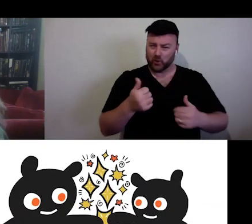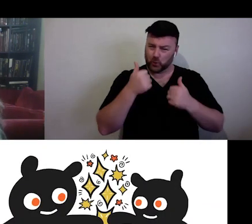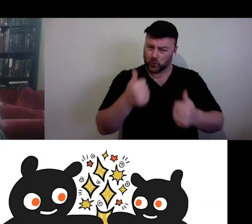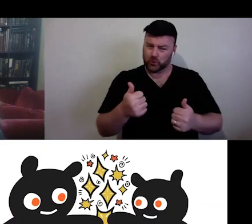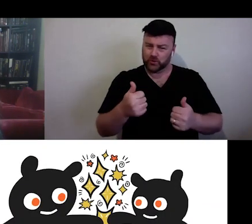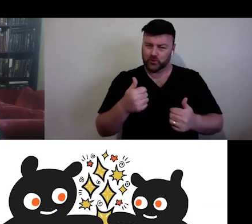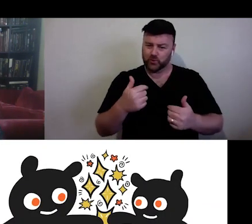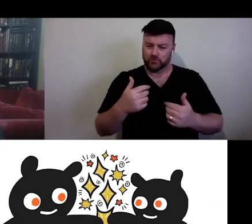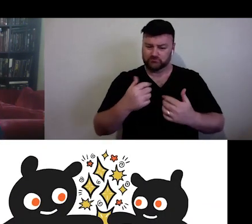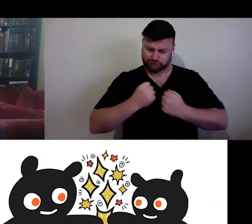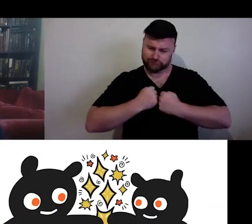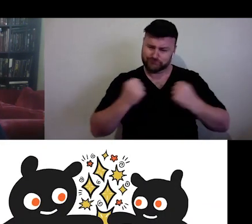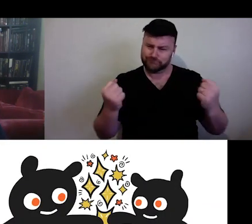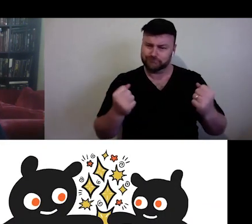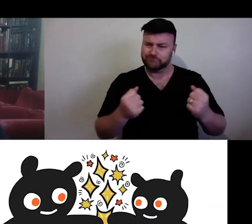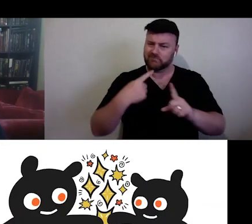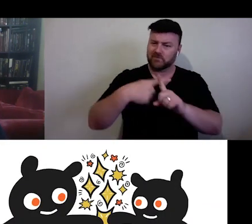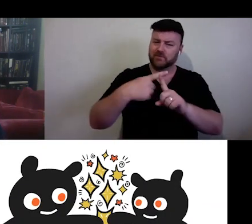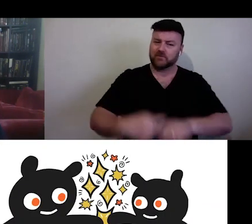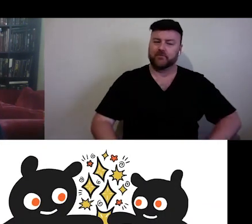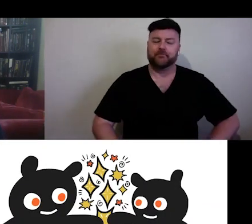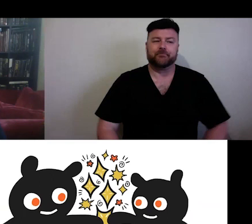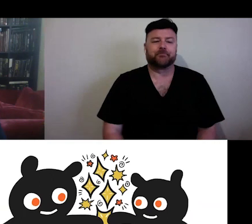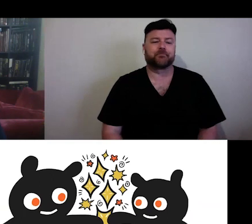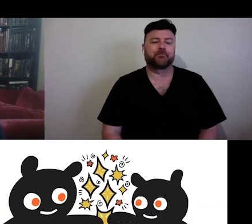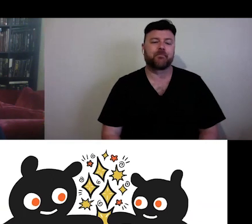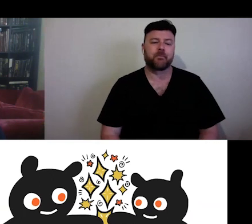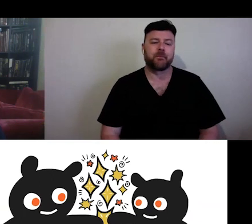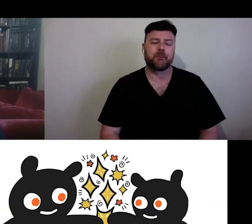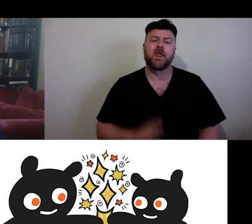Which brings us to the technologies in our rooms. Technologies like the